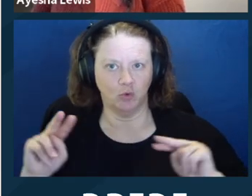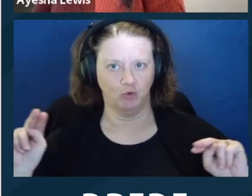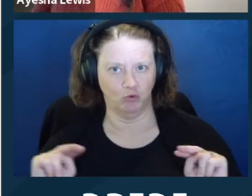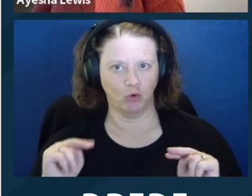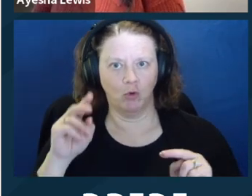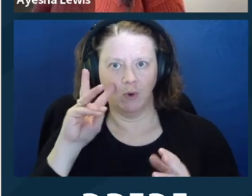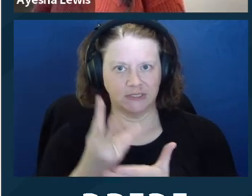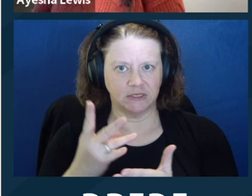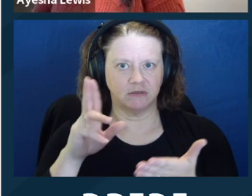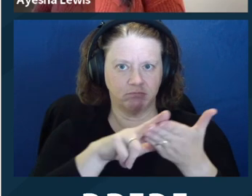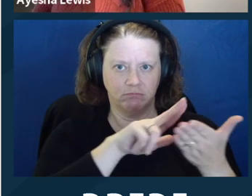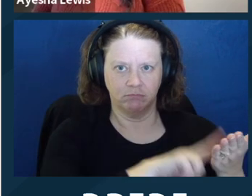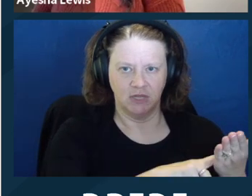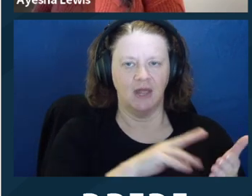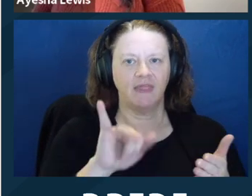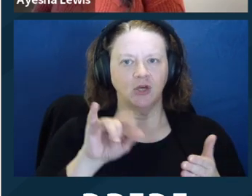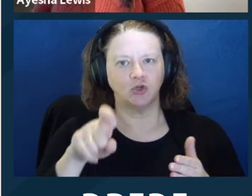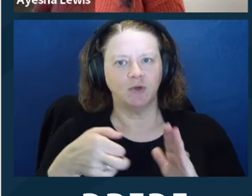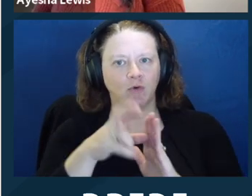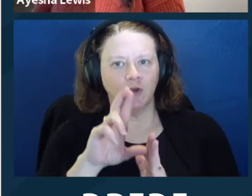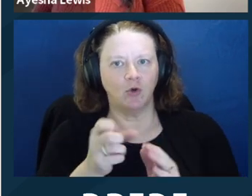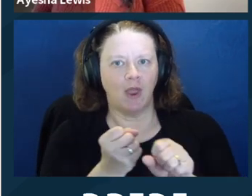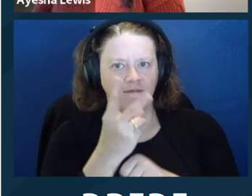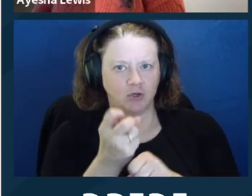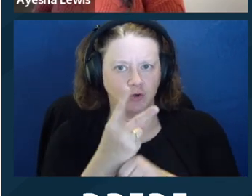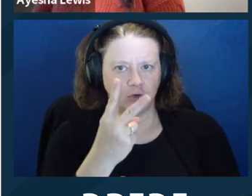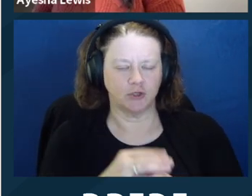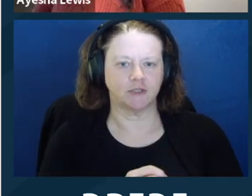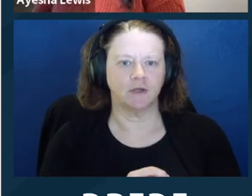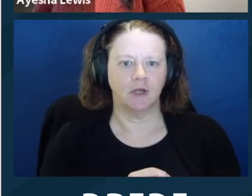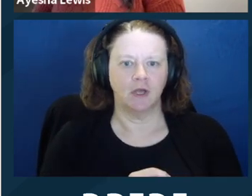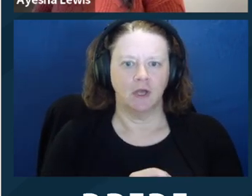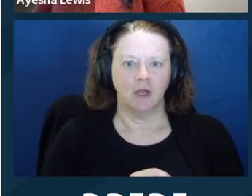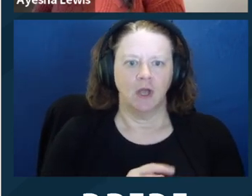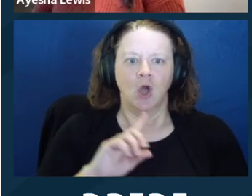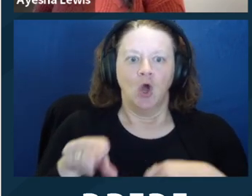a program to educate and provide information about alternatives to conservatorship like